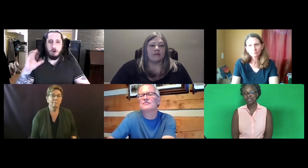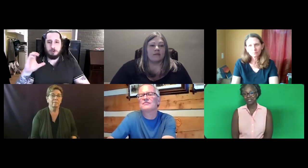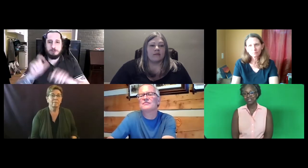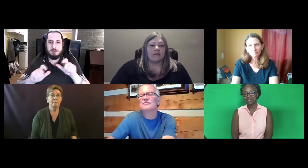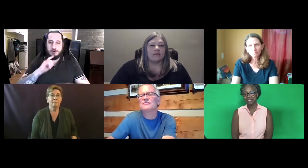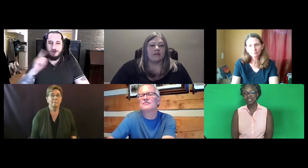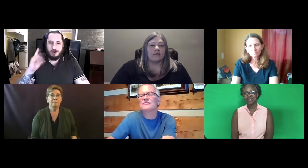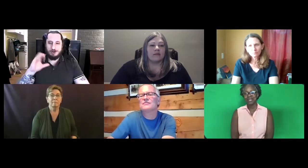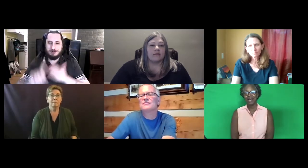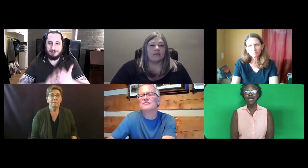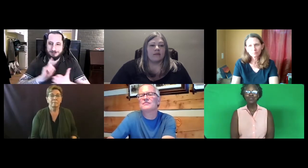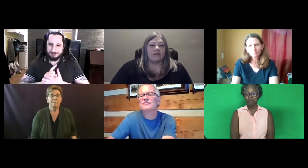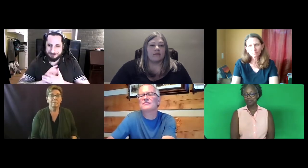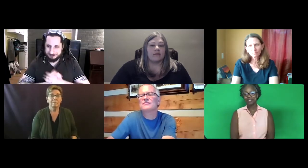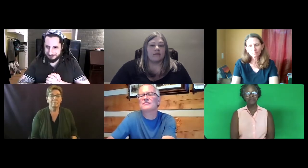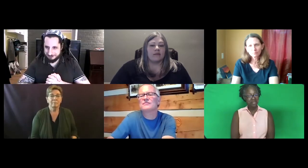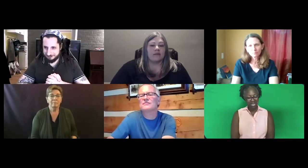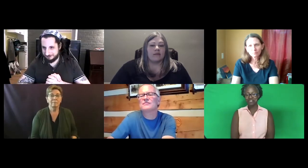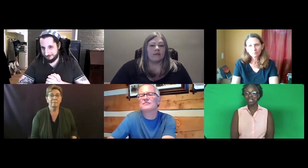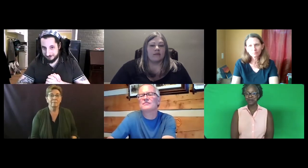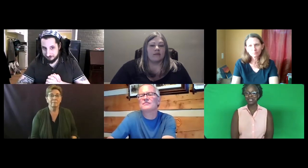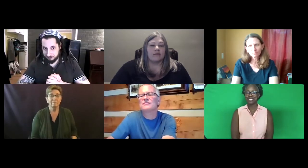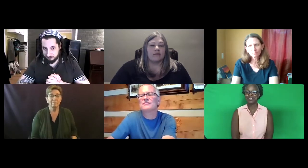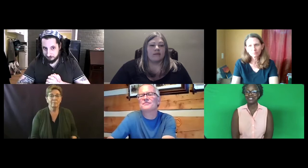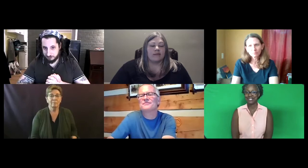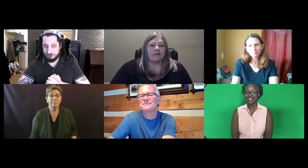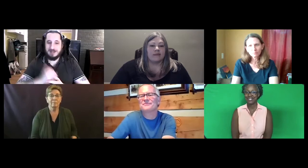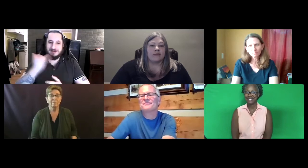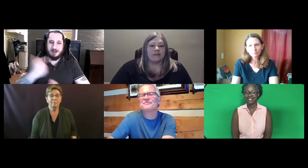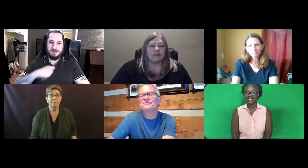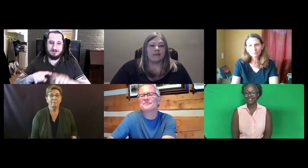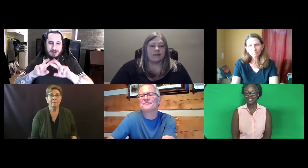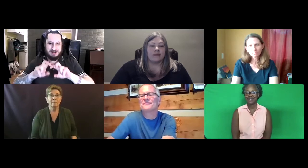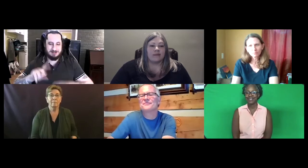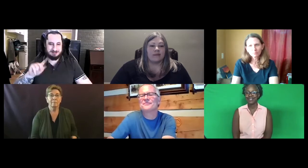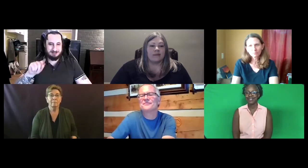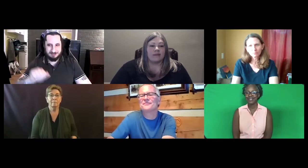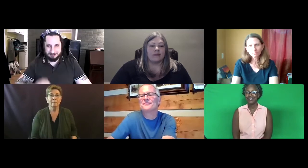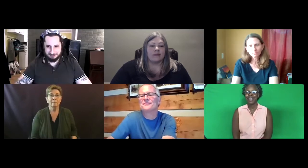A hundred people, that's 100 hours .